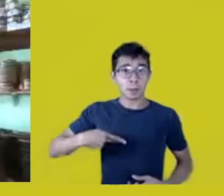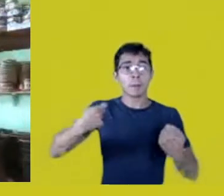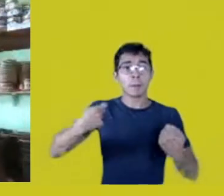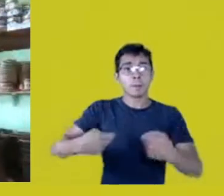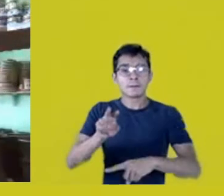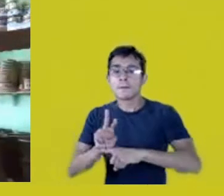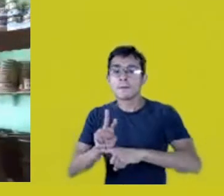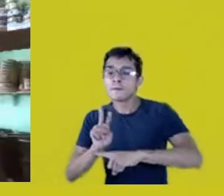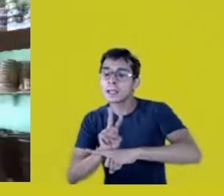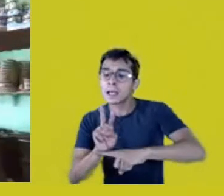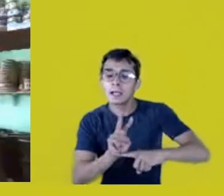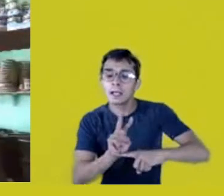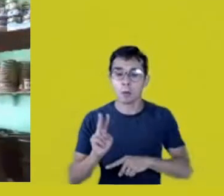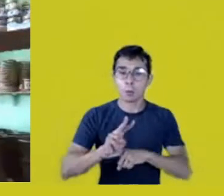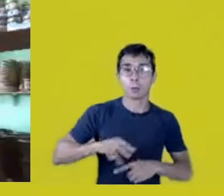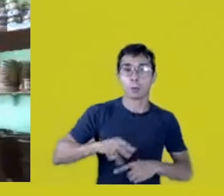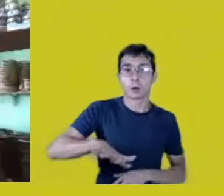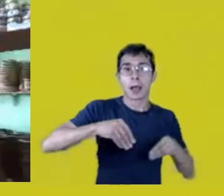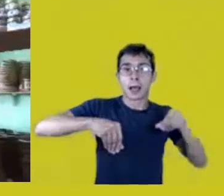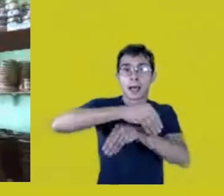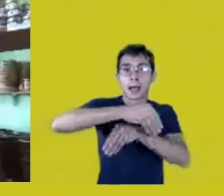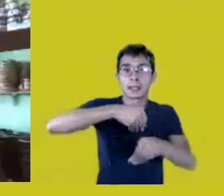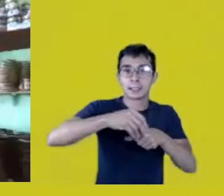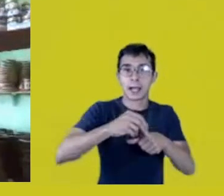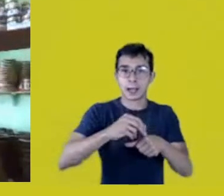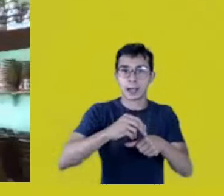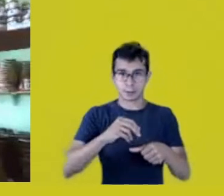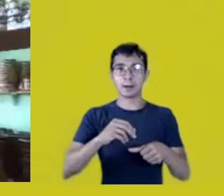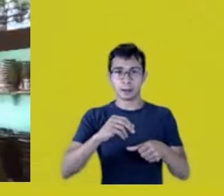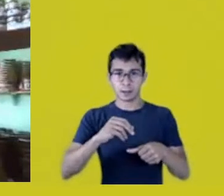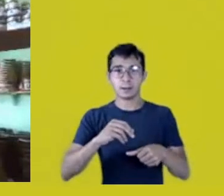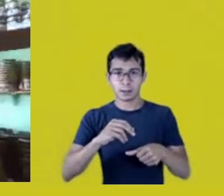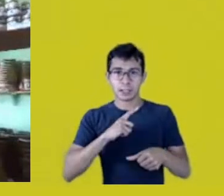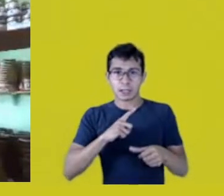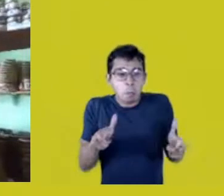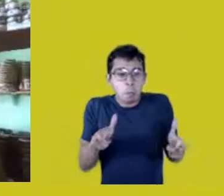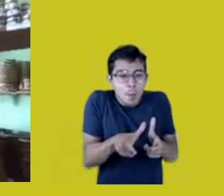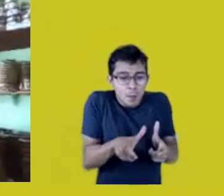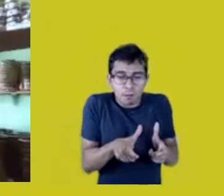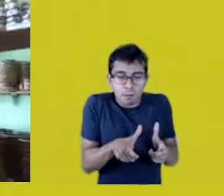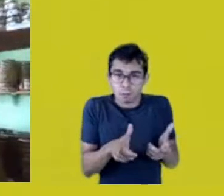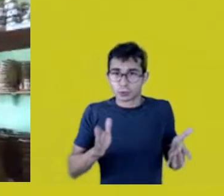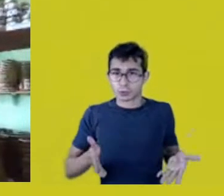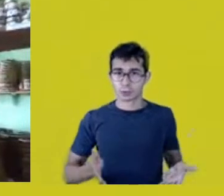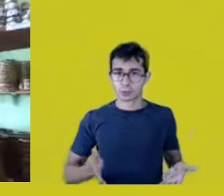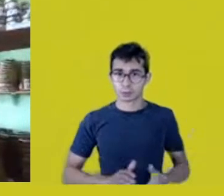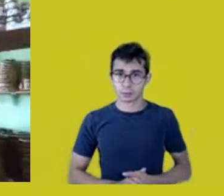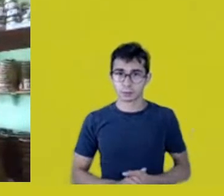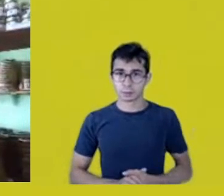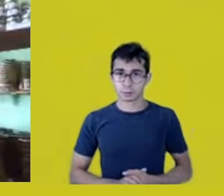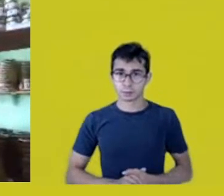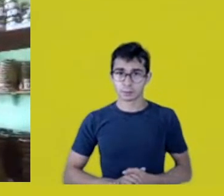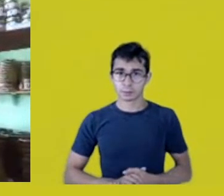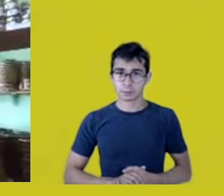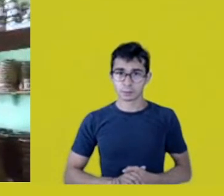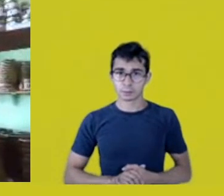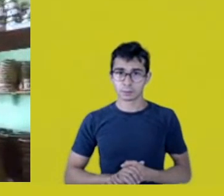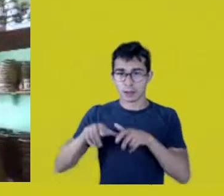concentrated in the hands of half a dozen leaders coopted by agribusiness.